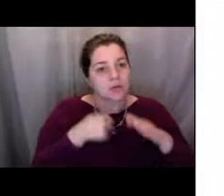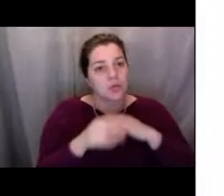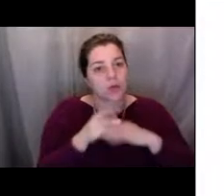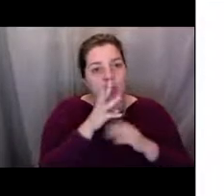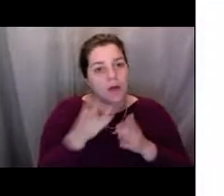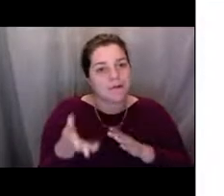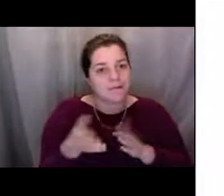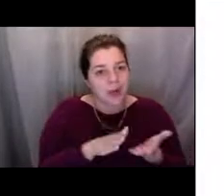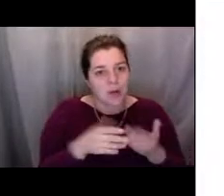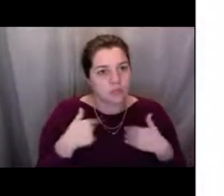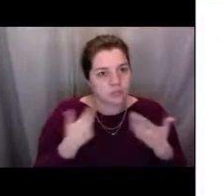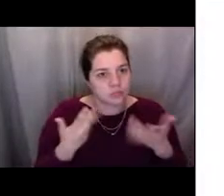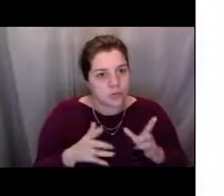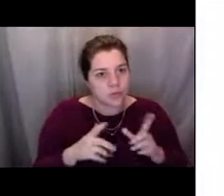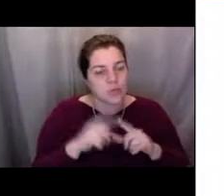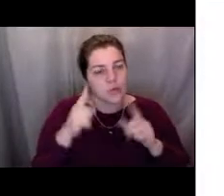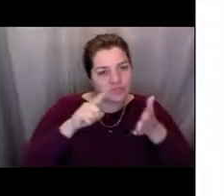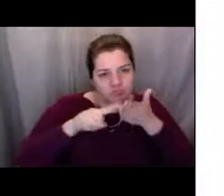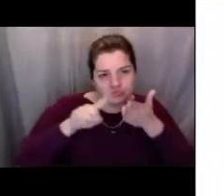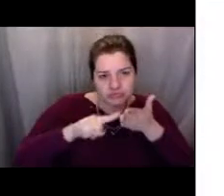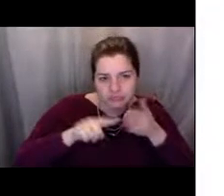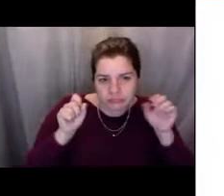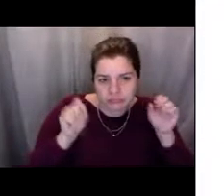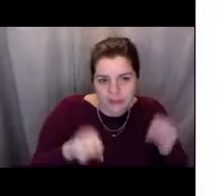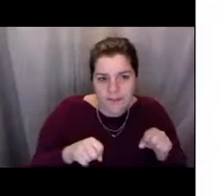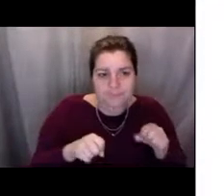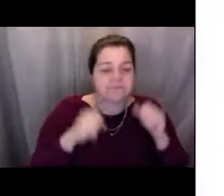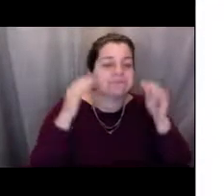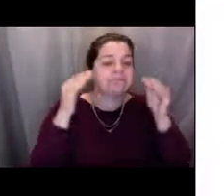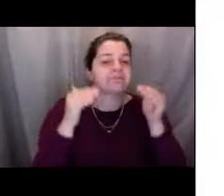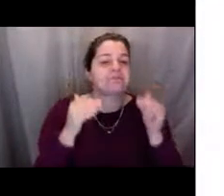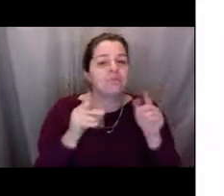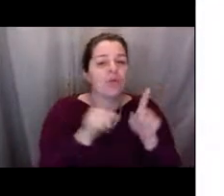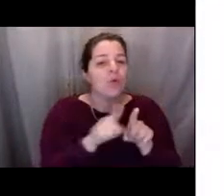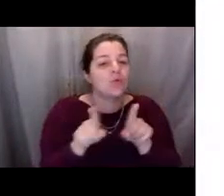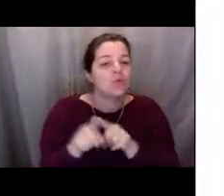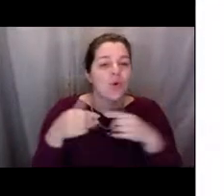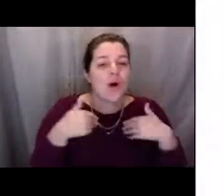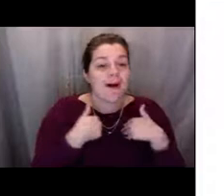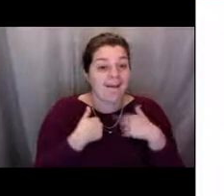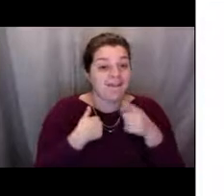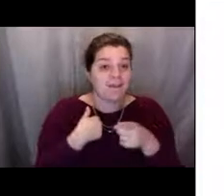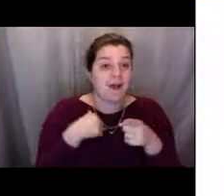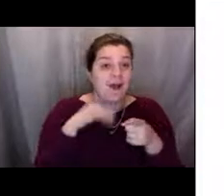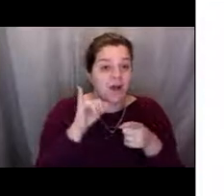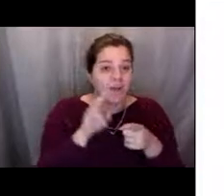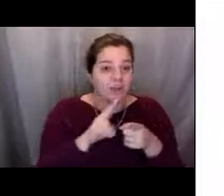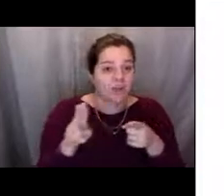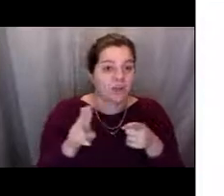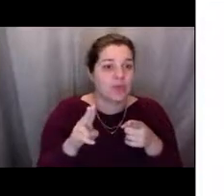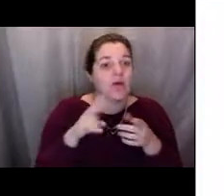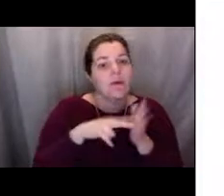on tracking tools. This is really cool. One of the things we do is we have satellites that we're using to look to see